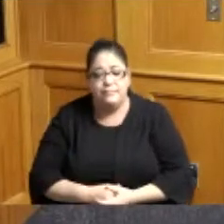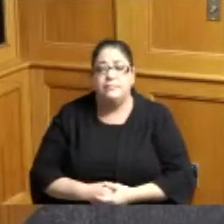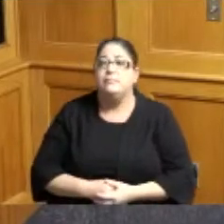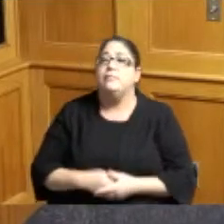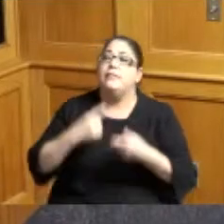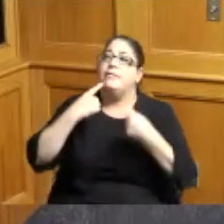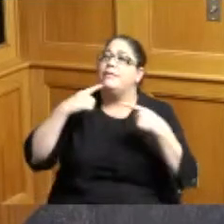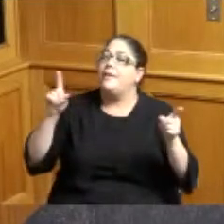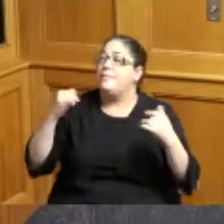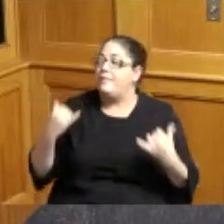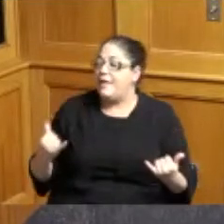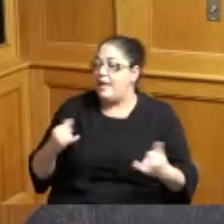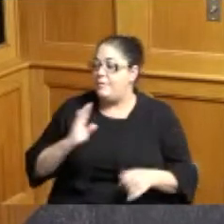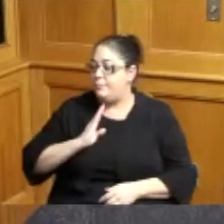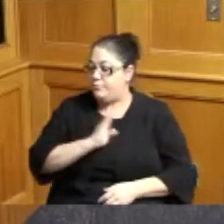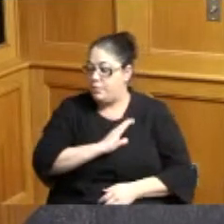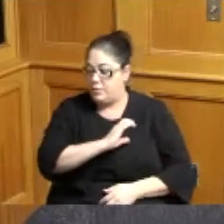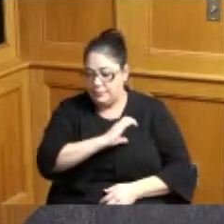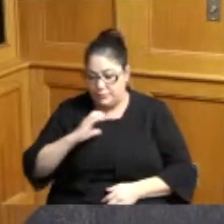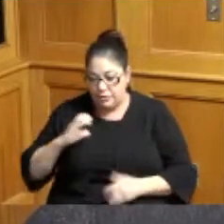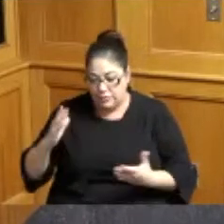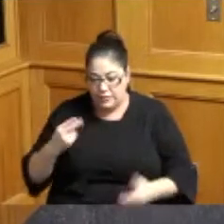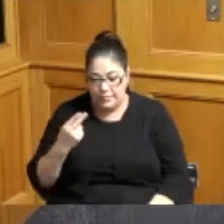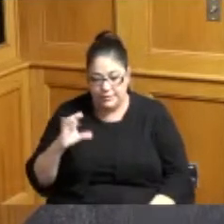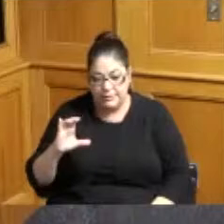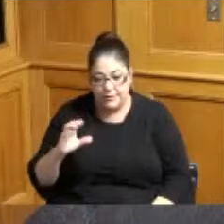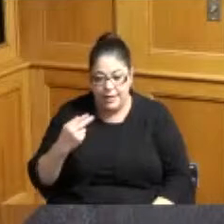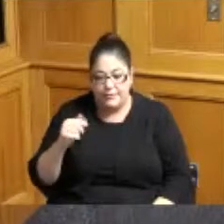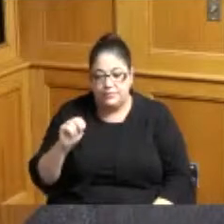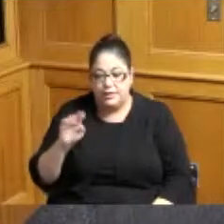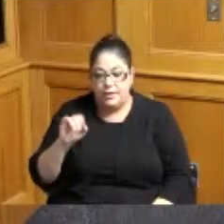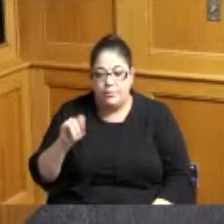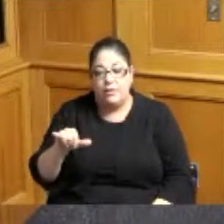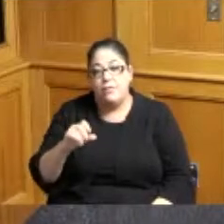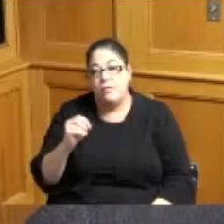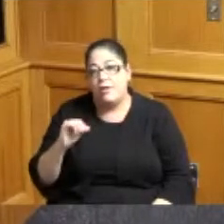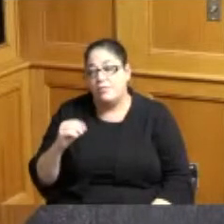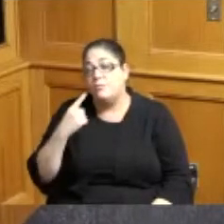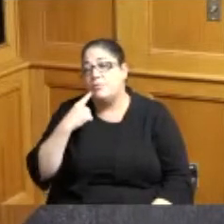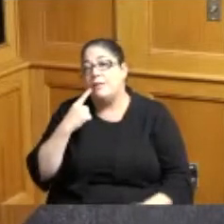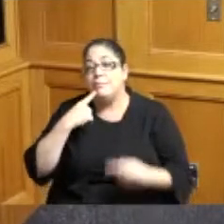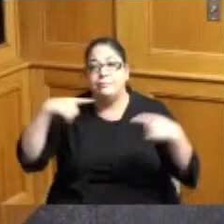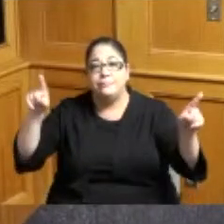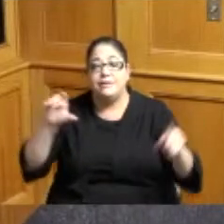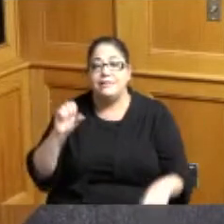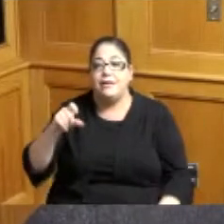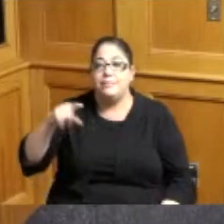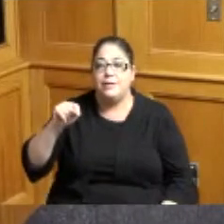the Board of County Commissioners of Hamilton County Ohio does hereby Proclaim September 2022